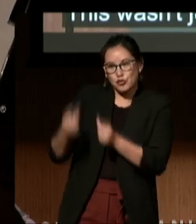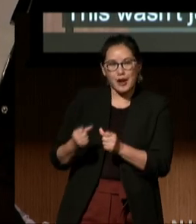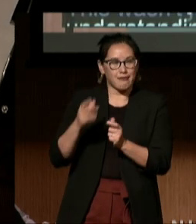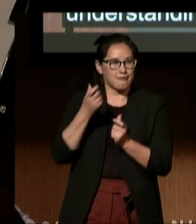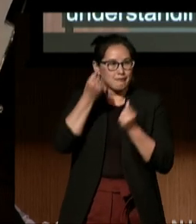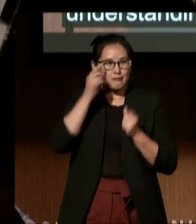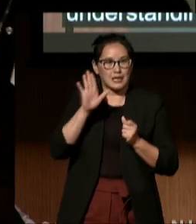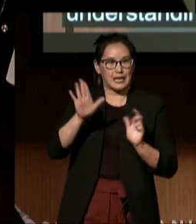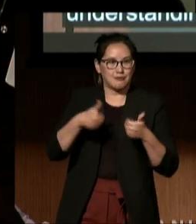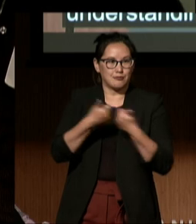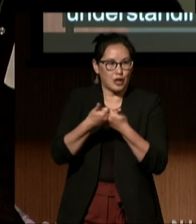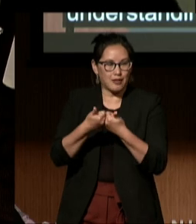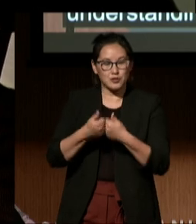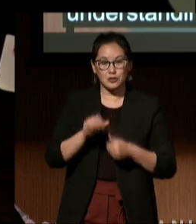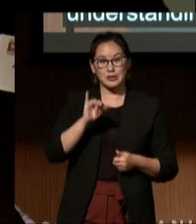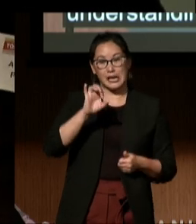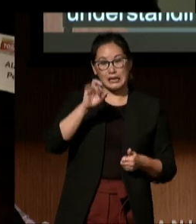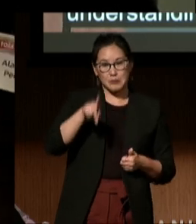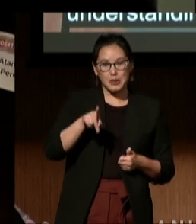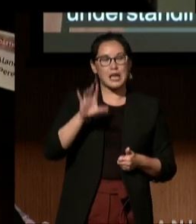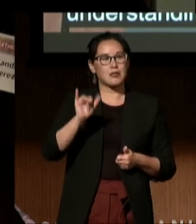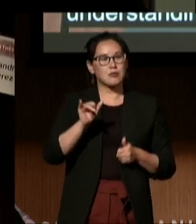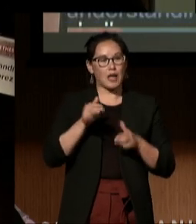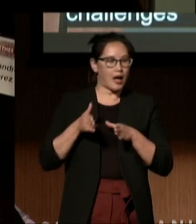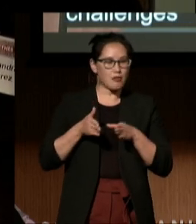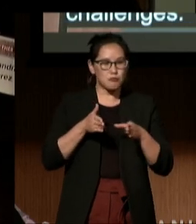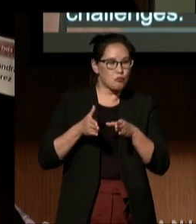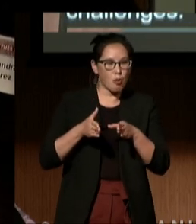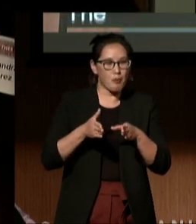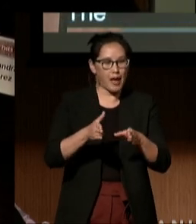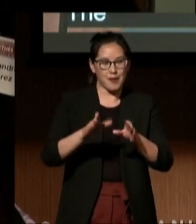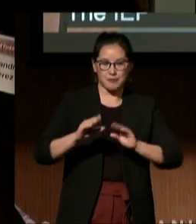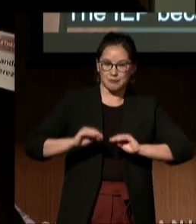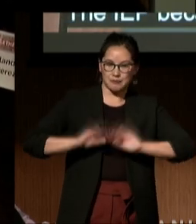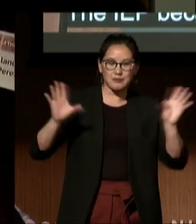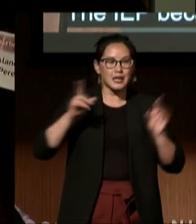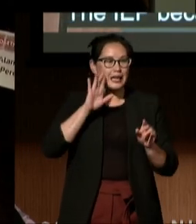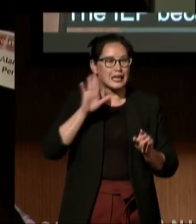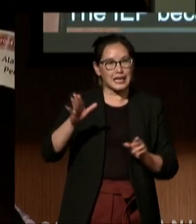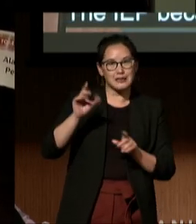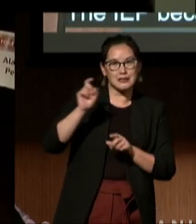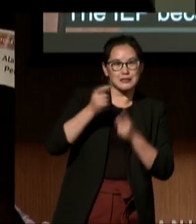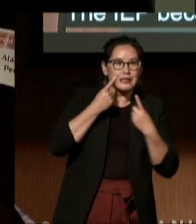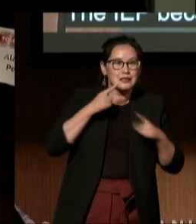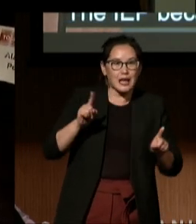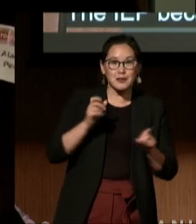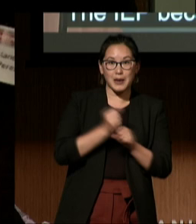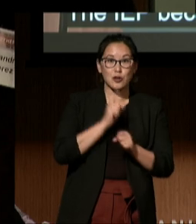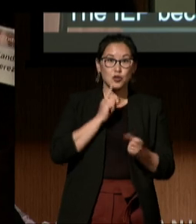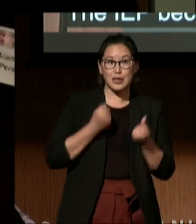The IEP became a roadmap for his success, ensuring that he would receive the support tailored to him.